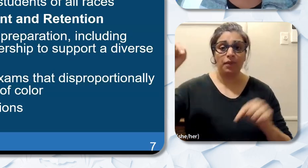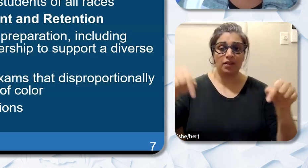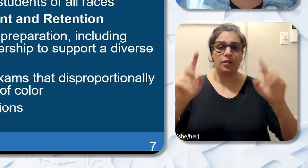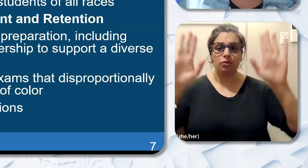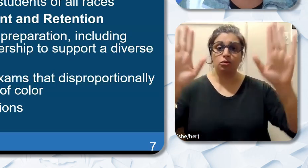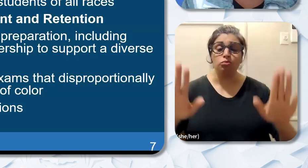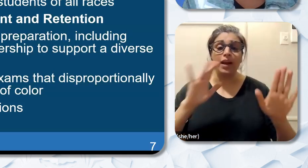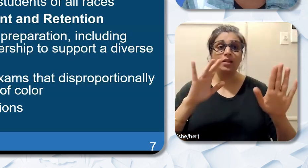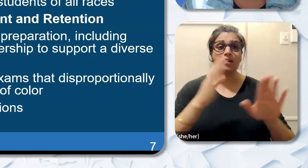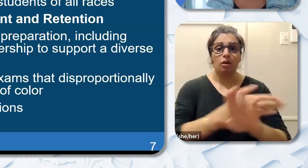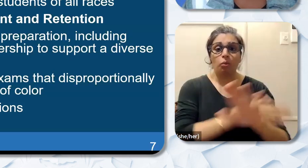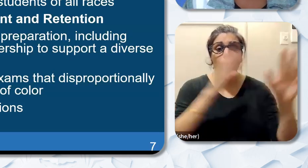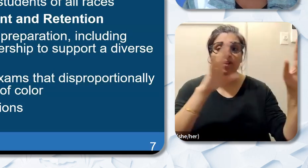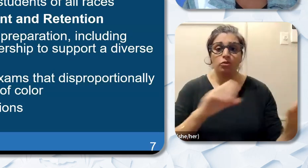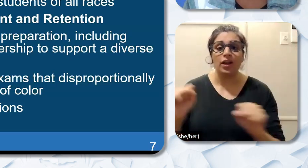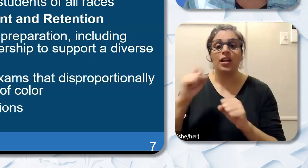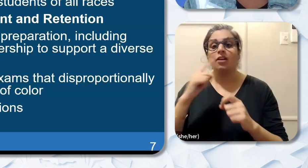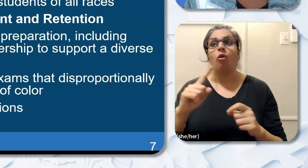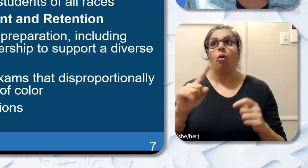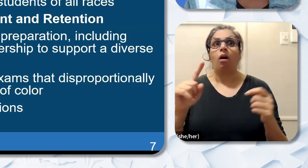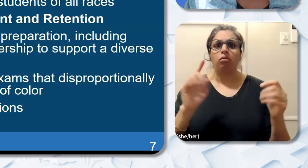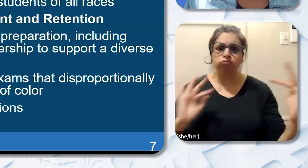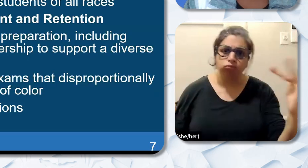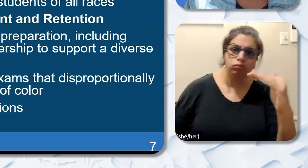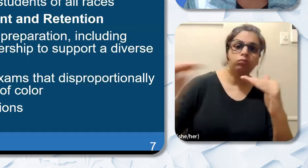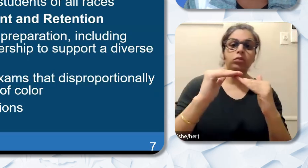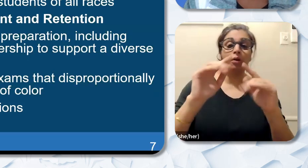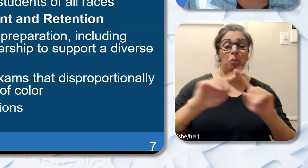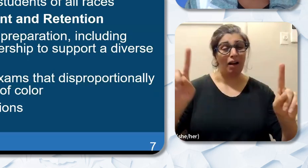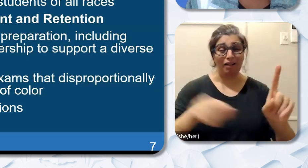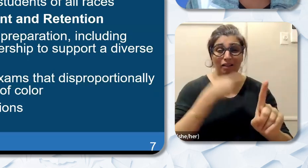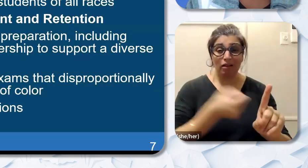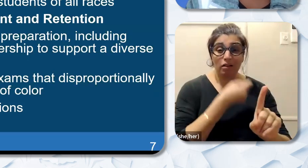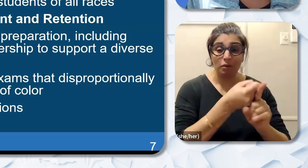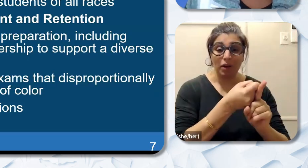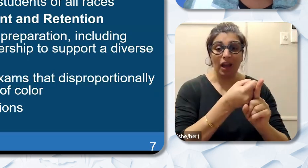strategy for closing achievement gaps. But the impact is especially significant for students of